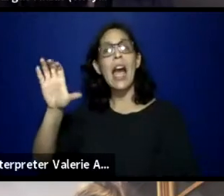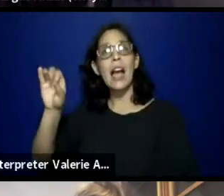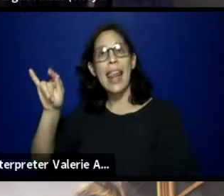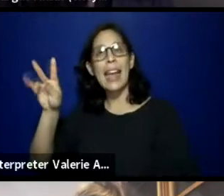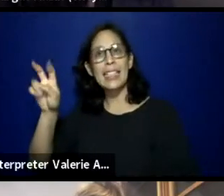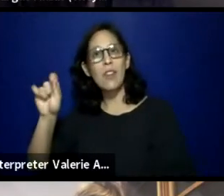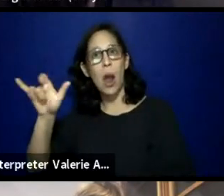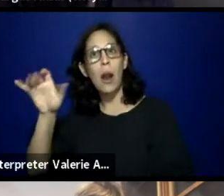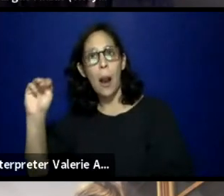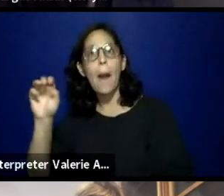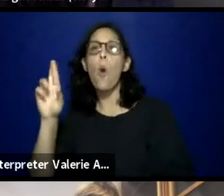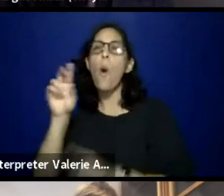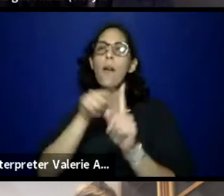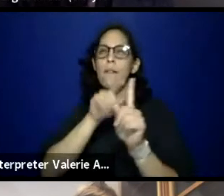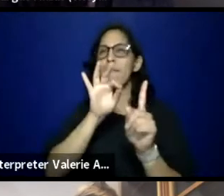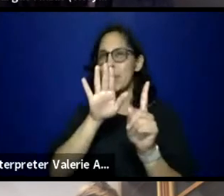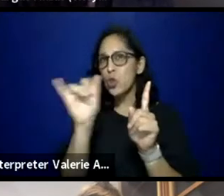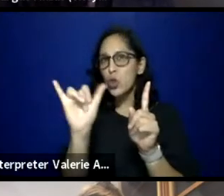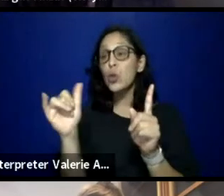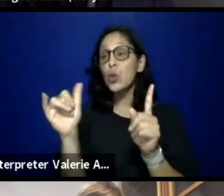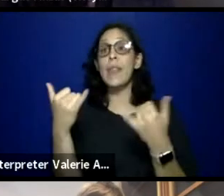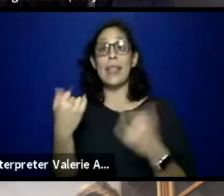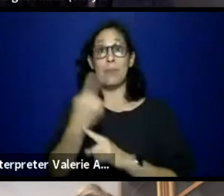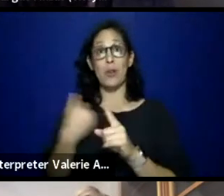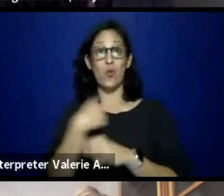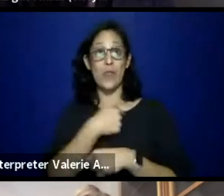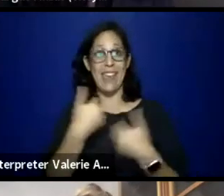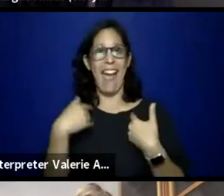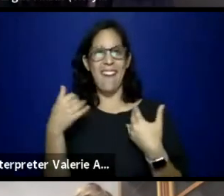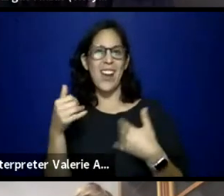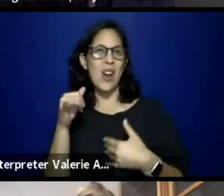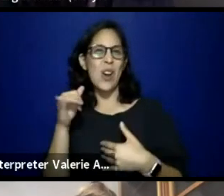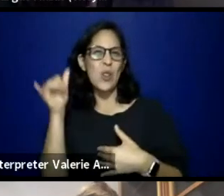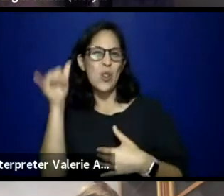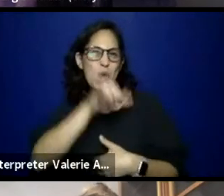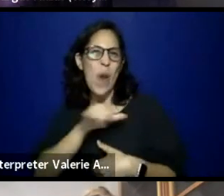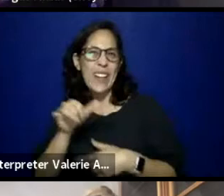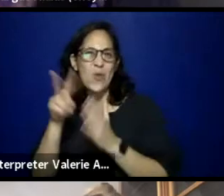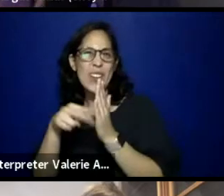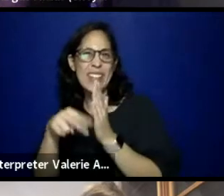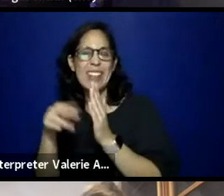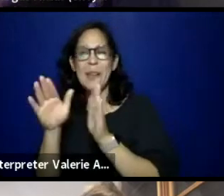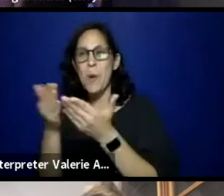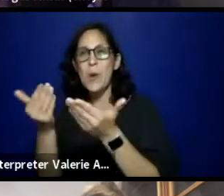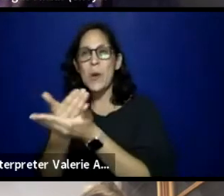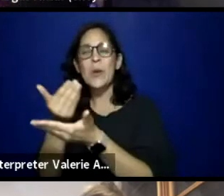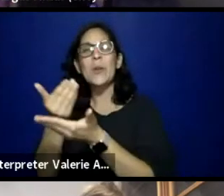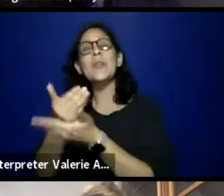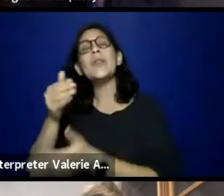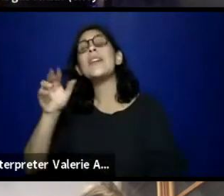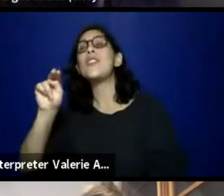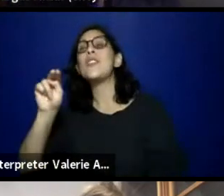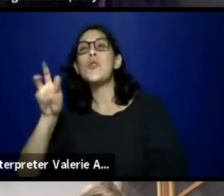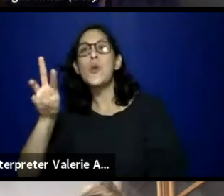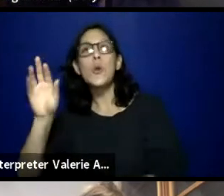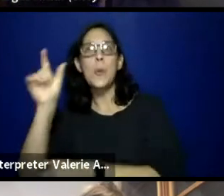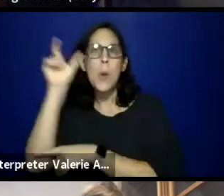This upcoming month, we've got a drunk reading of "New Moon," and there's more info about that coming soon.